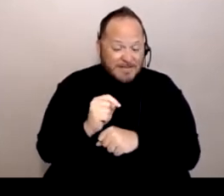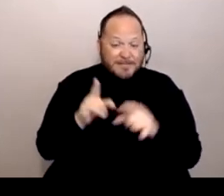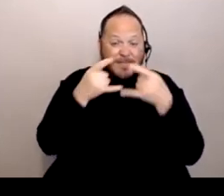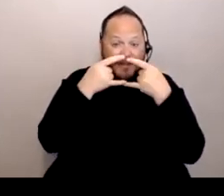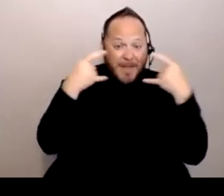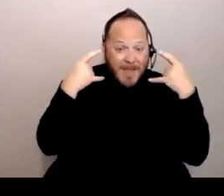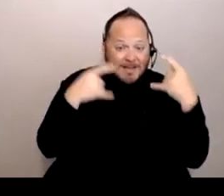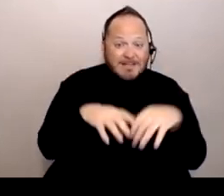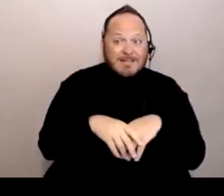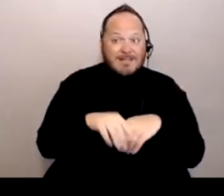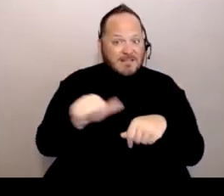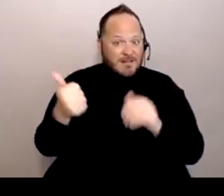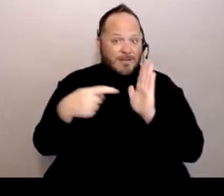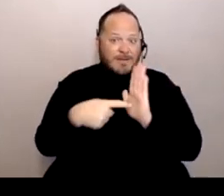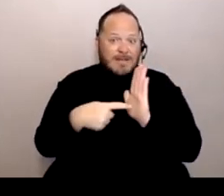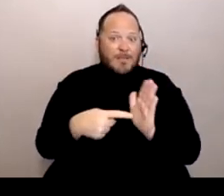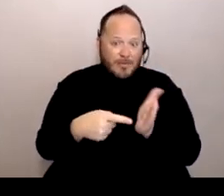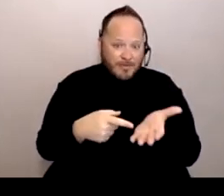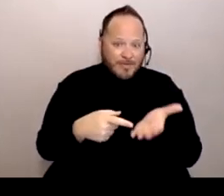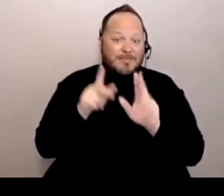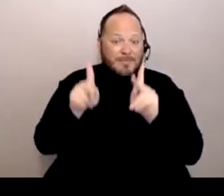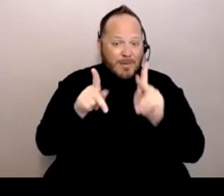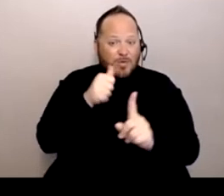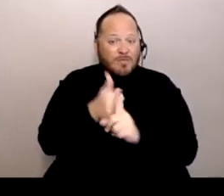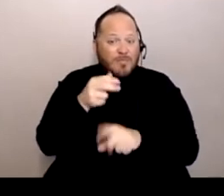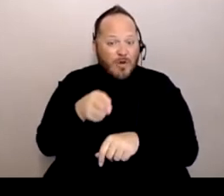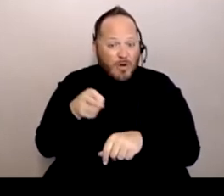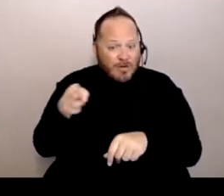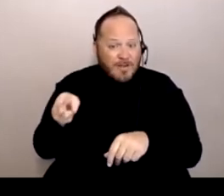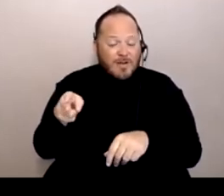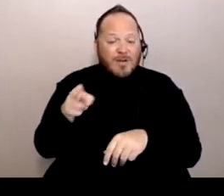like people that are hard of hearing or are deaf,